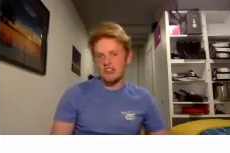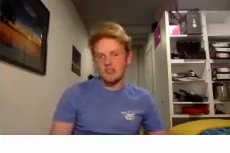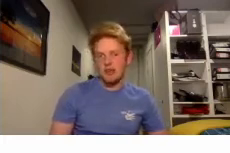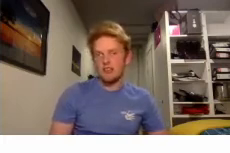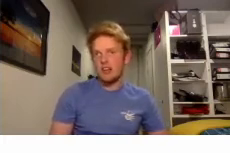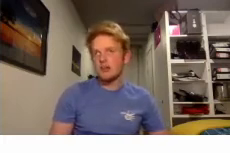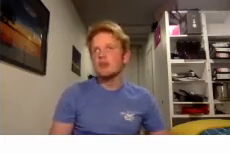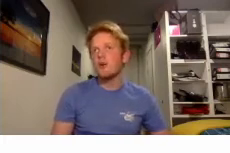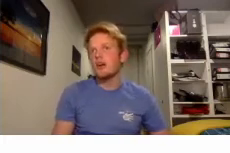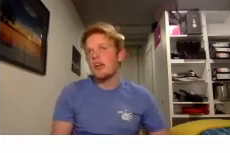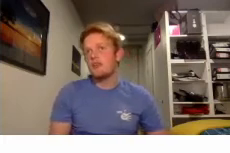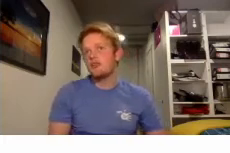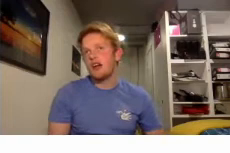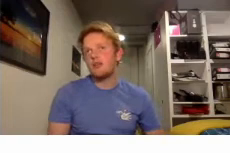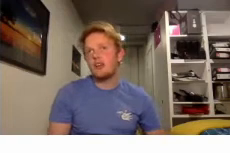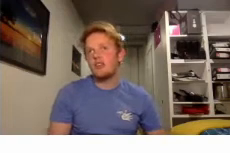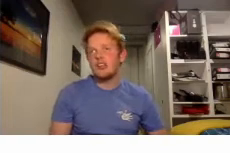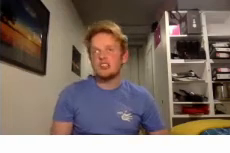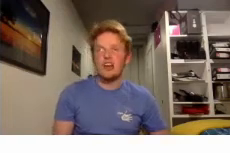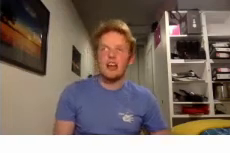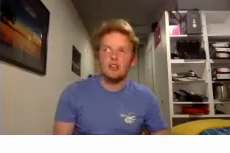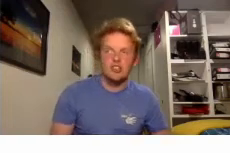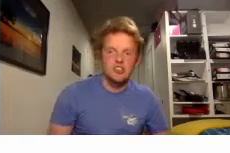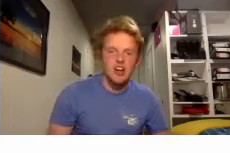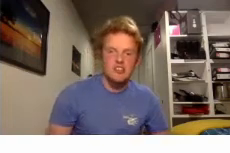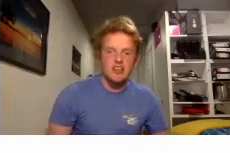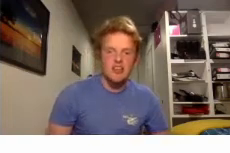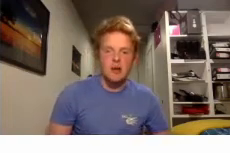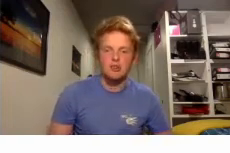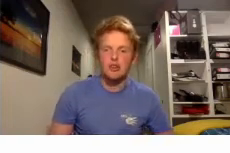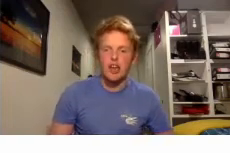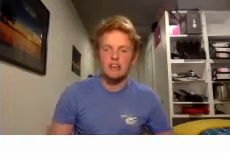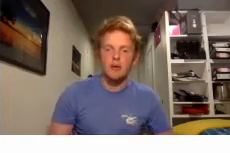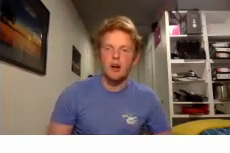has played a leading role in founding the sign language society and uk network